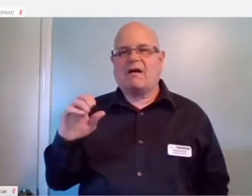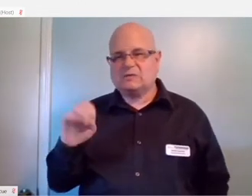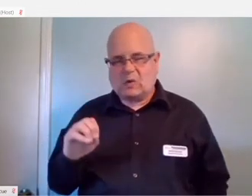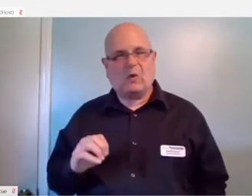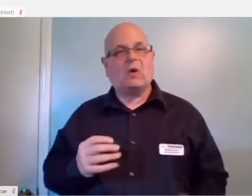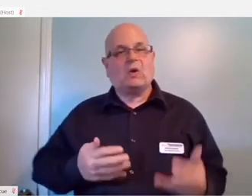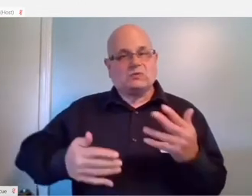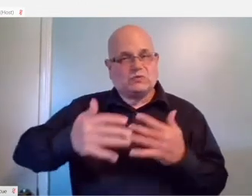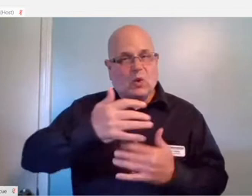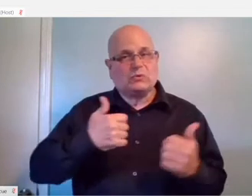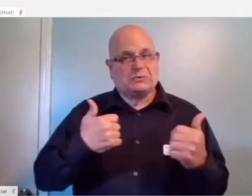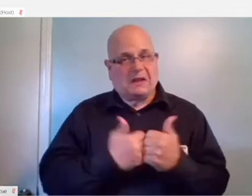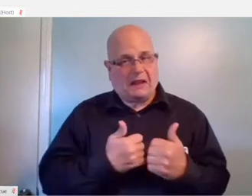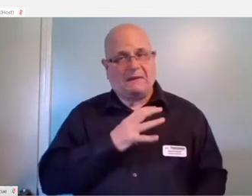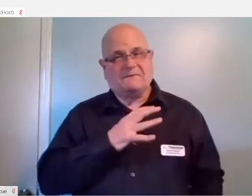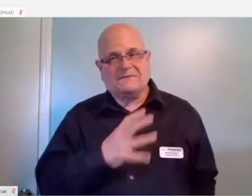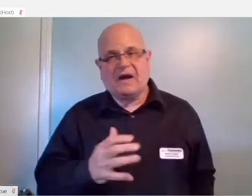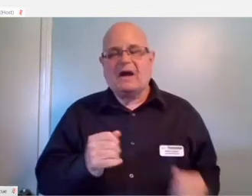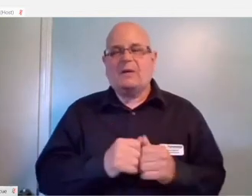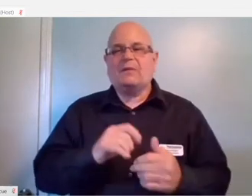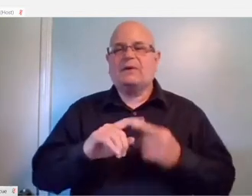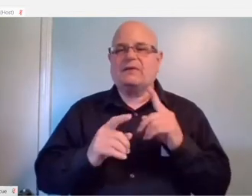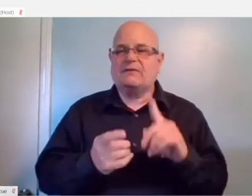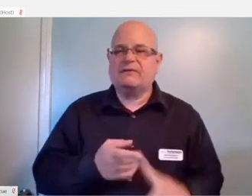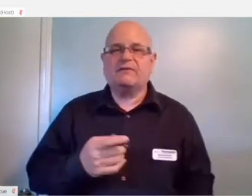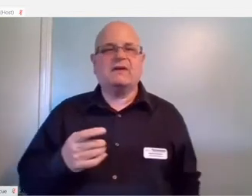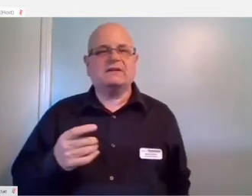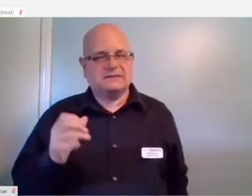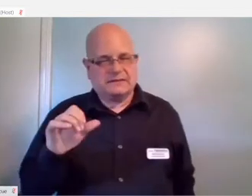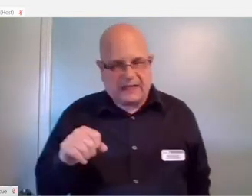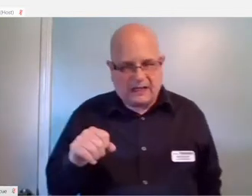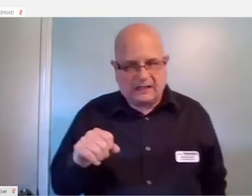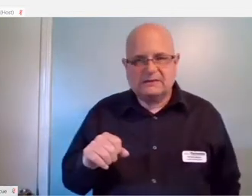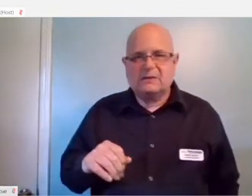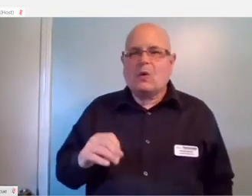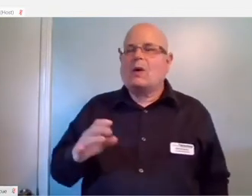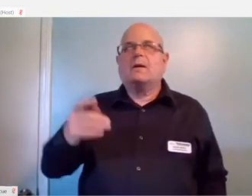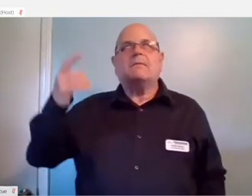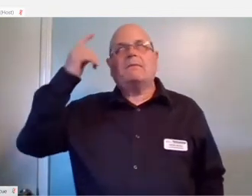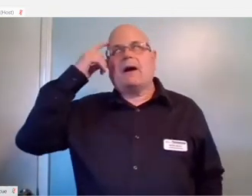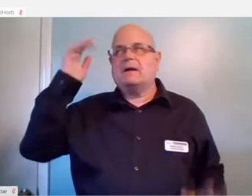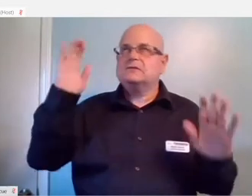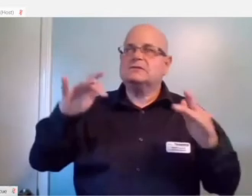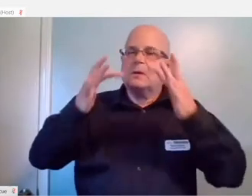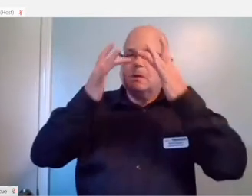of playing games with your friends or even the escapism of playing games, but you're